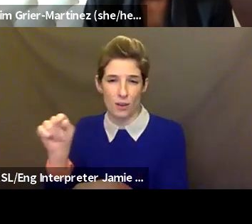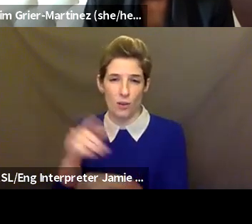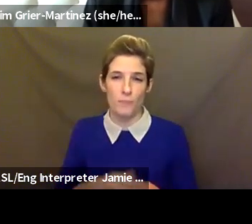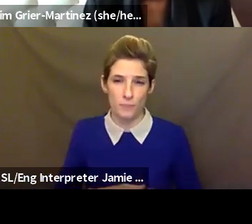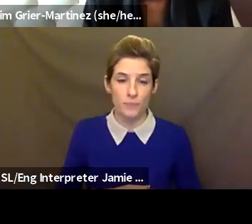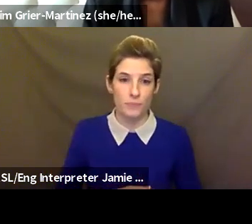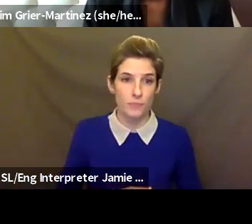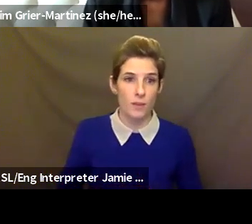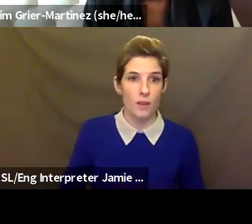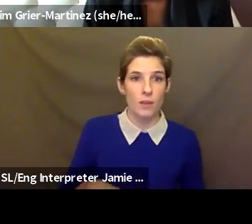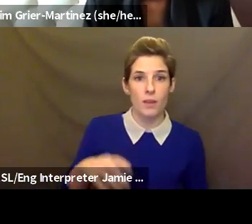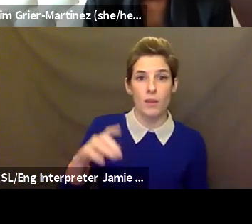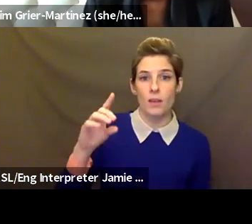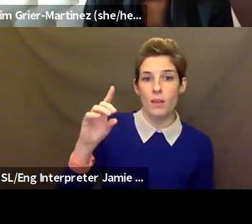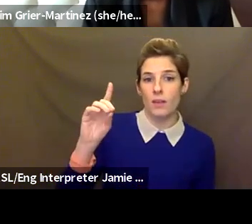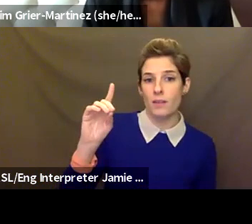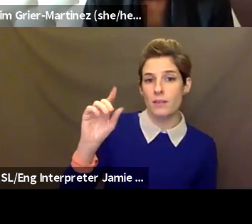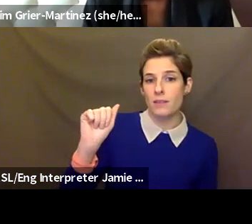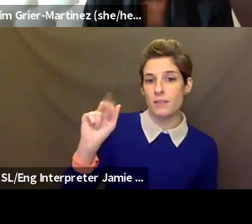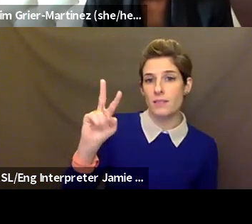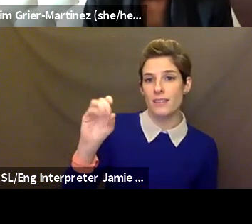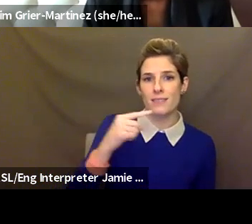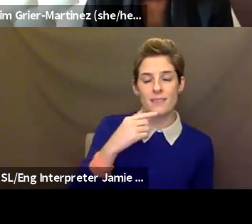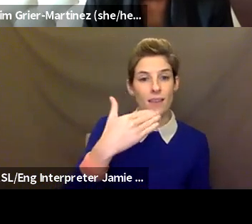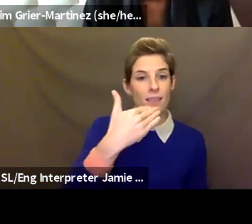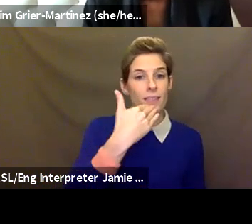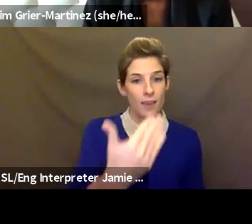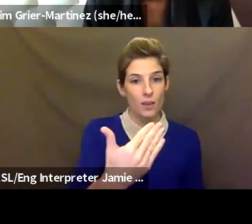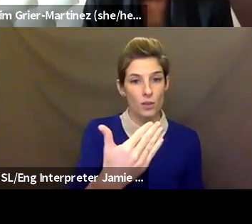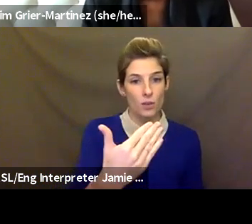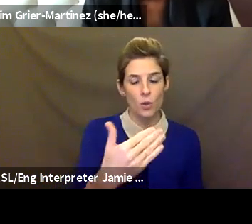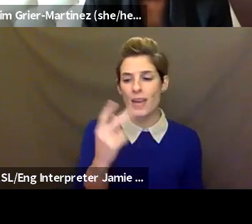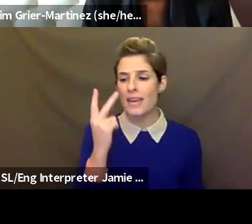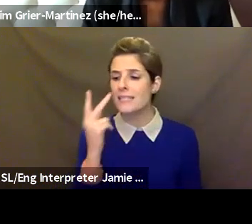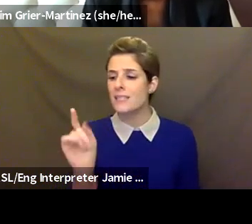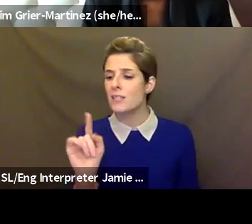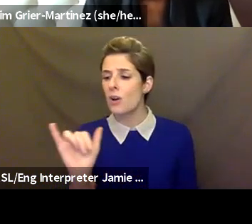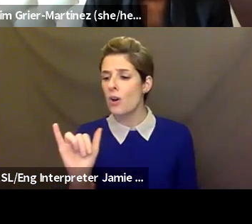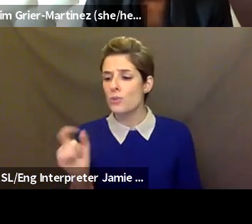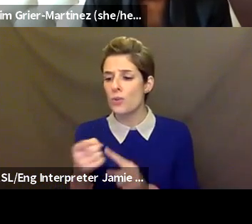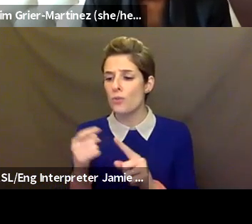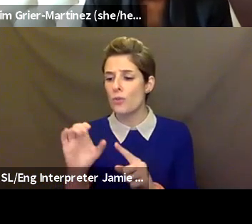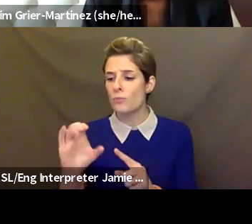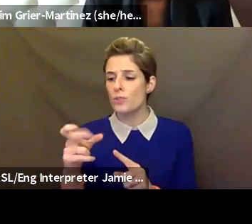David Shane: Thank you. Also from the chat, "I think we as artists, teachers, and organizations are eager to